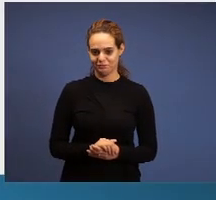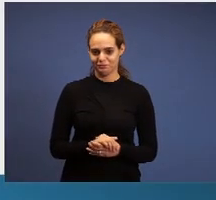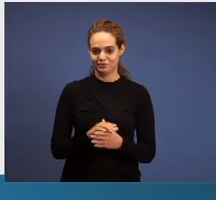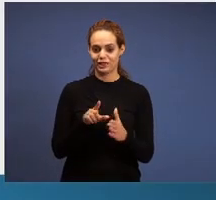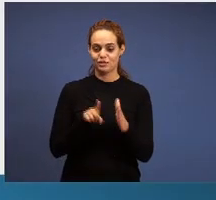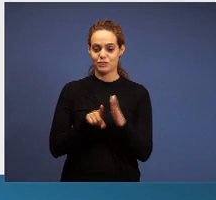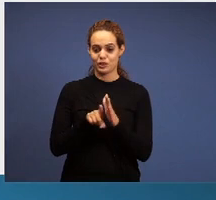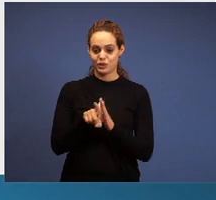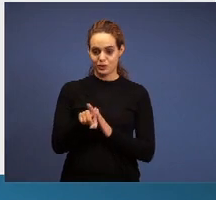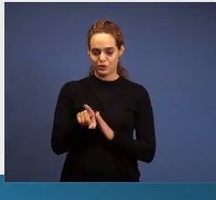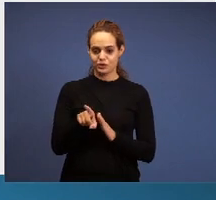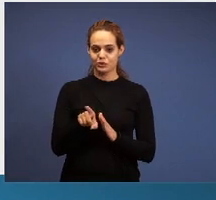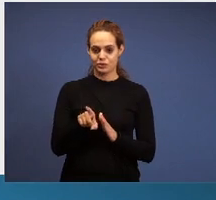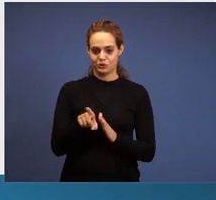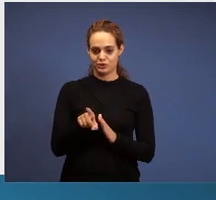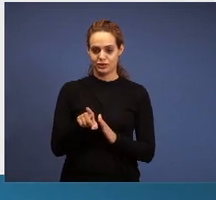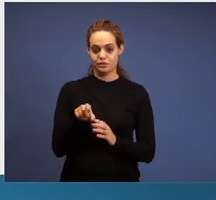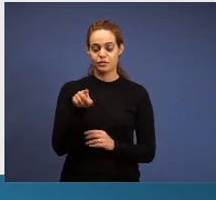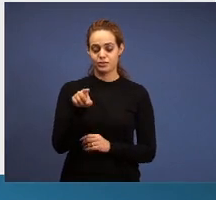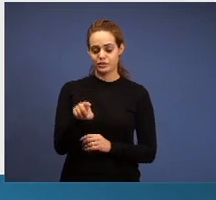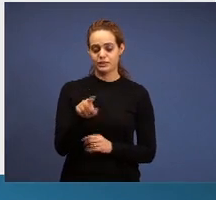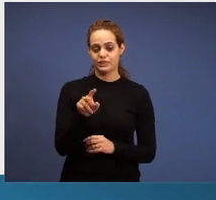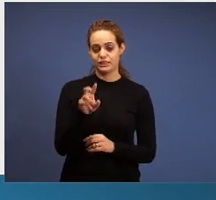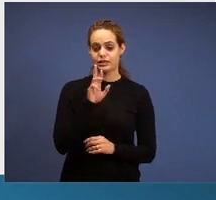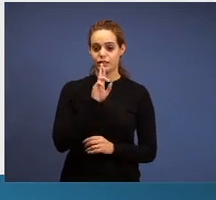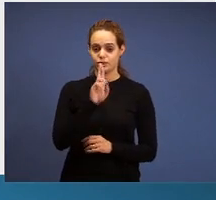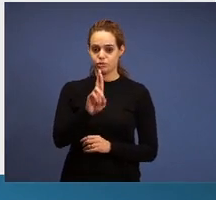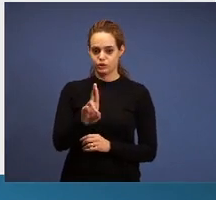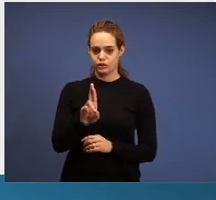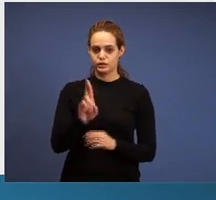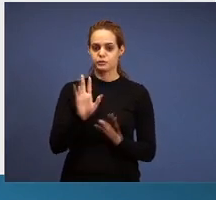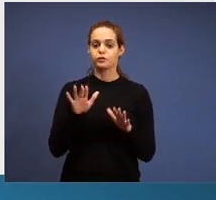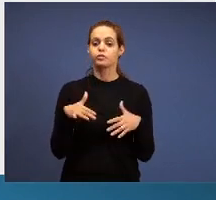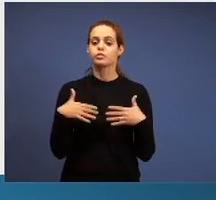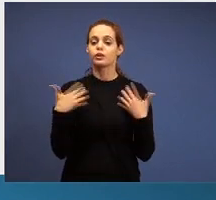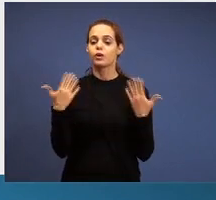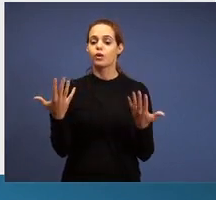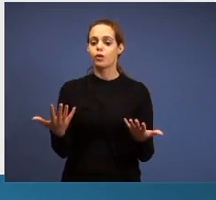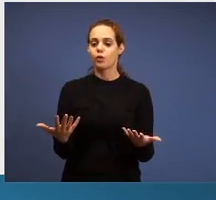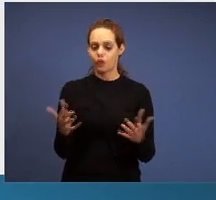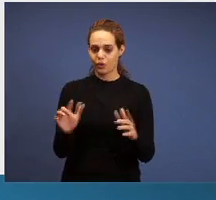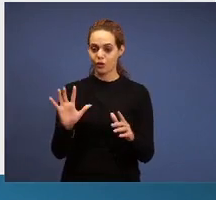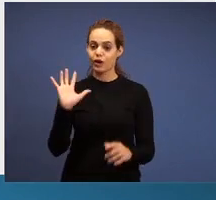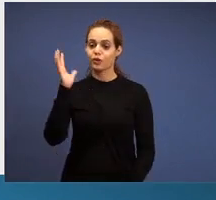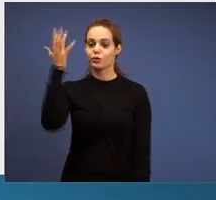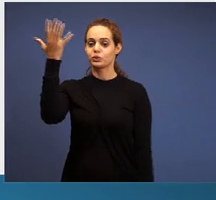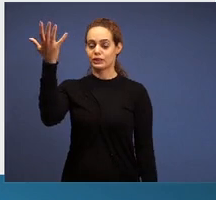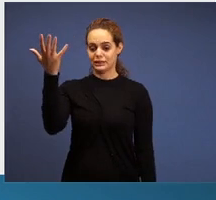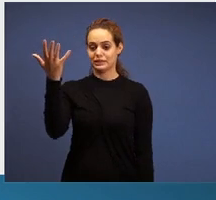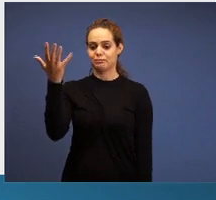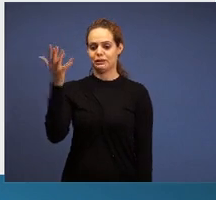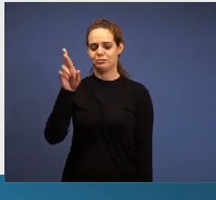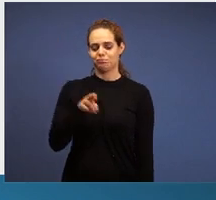for the brethren to answer: what is negative reflex that we can find in the church of Sardis related to the parable